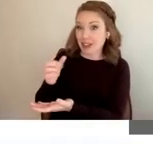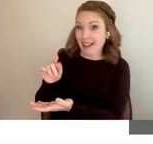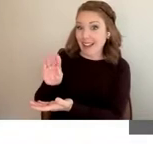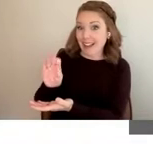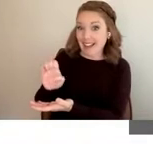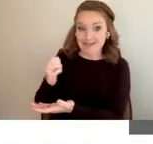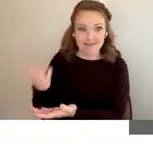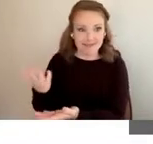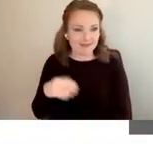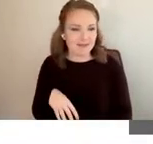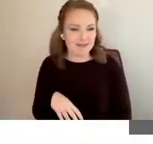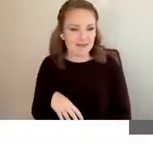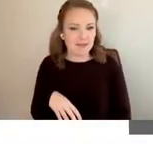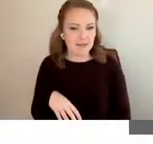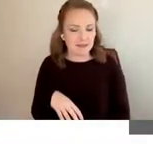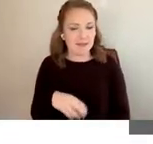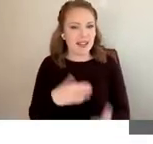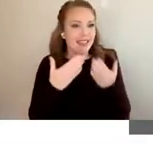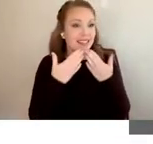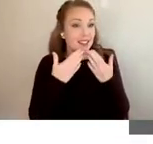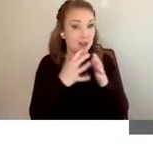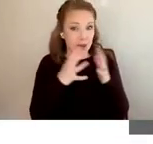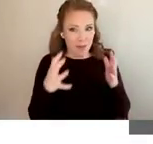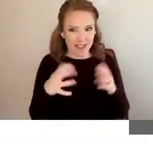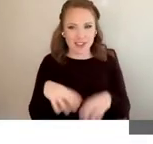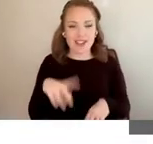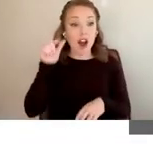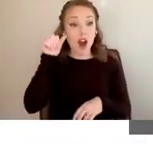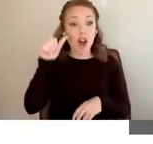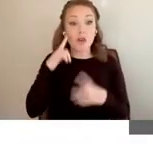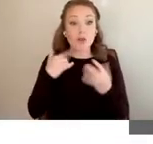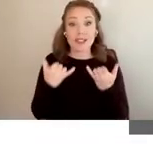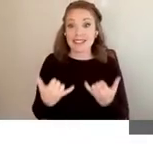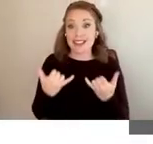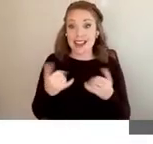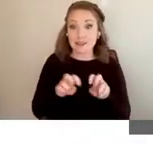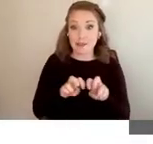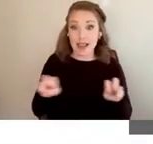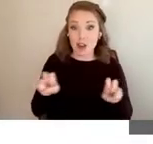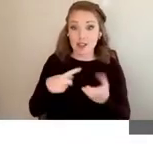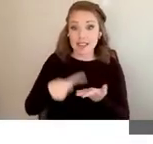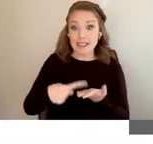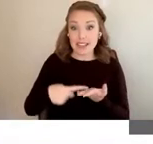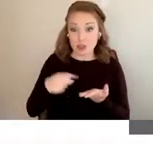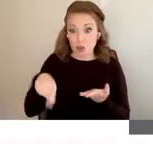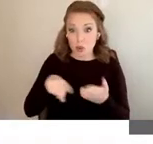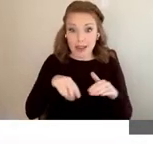Thank you so much for today is panel discussion can be accessed using computer